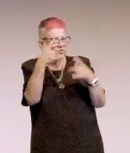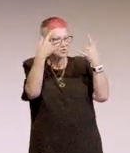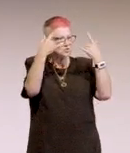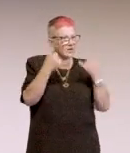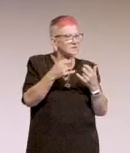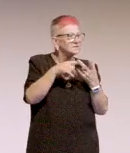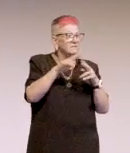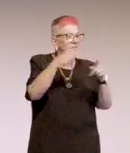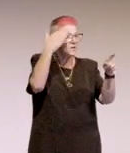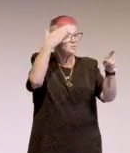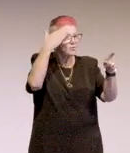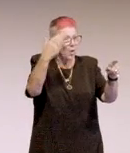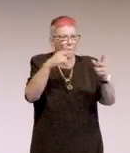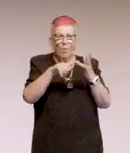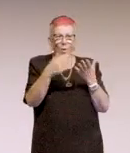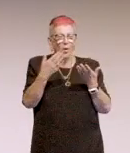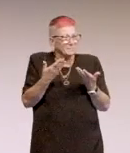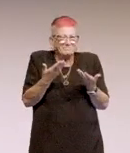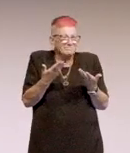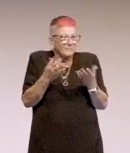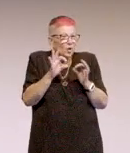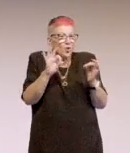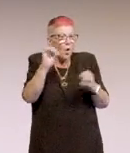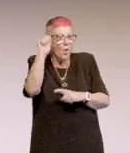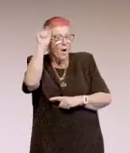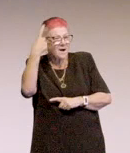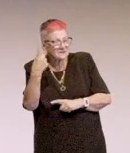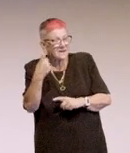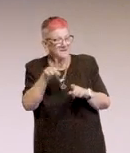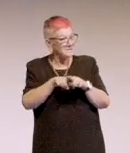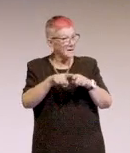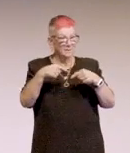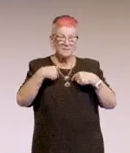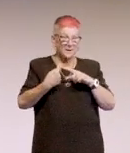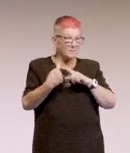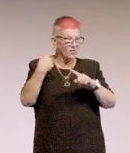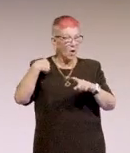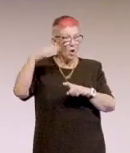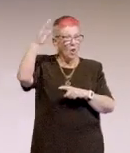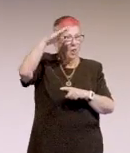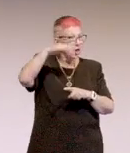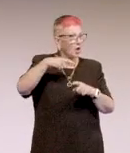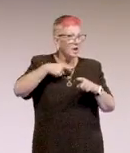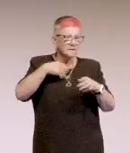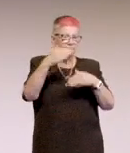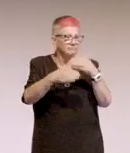or knowing something because that was me and I'm still learning as well and, as everybody in the industry